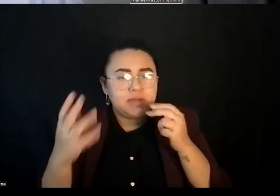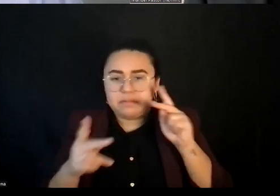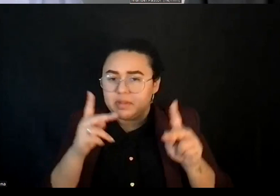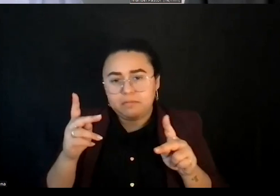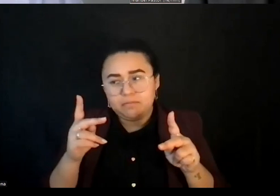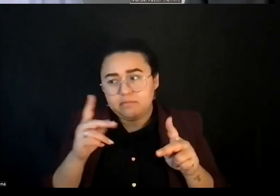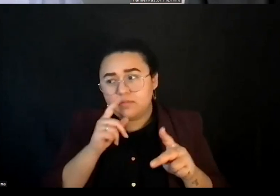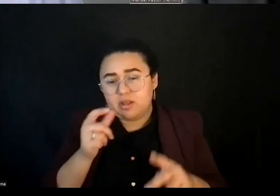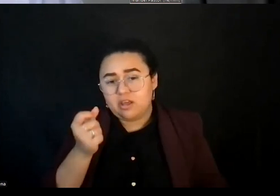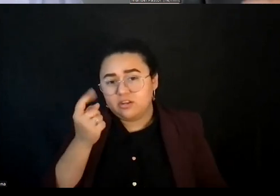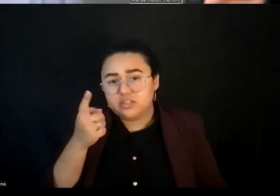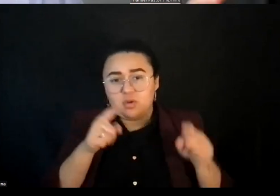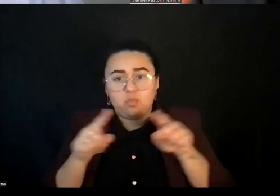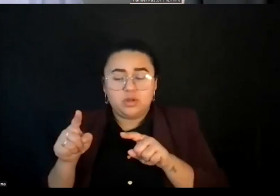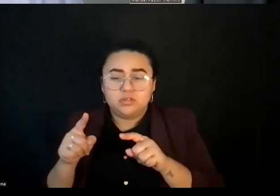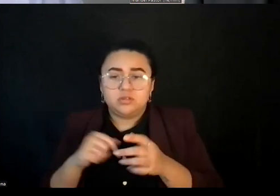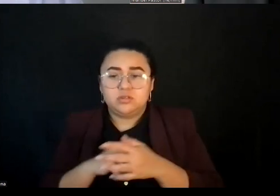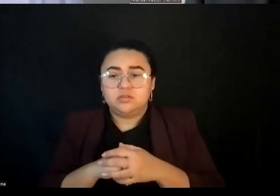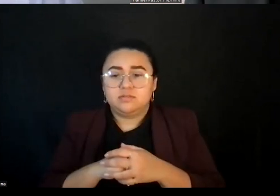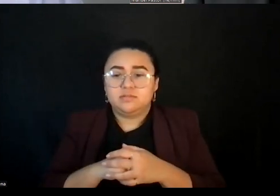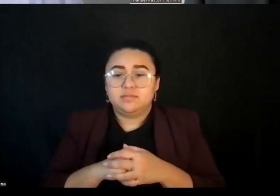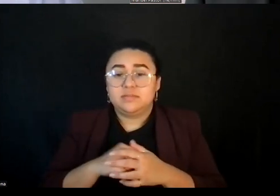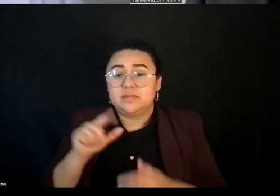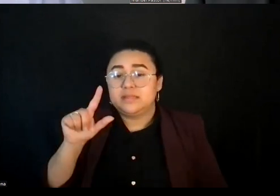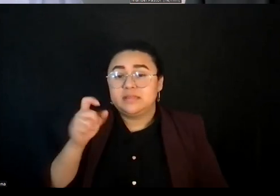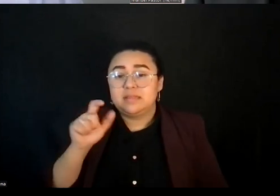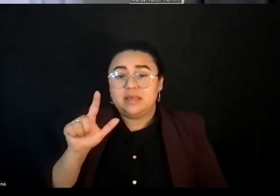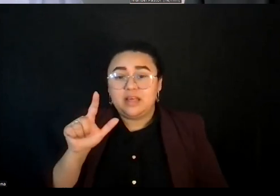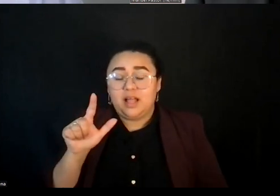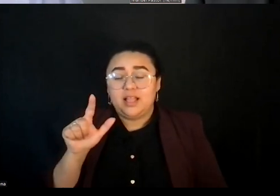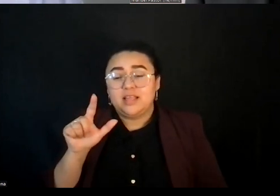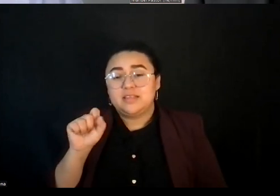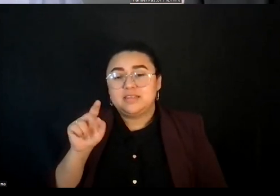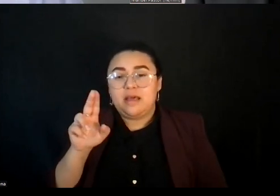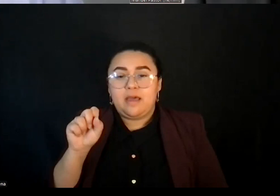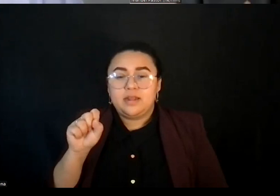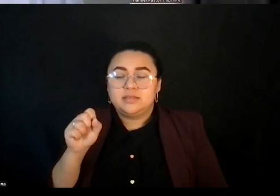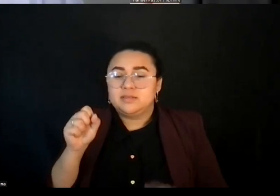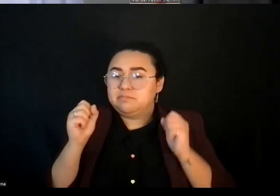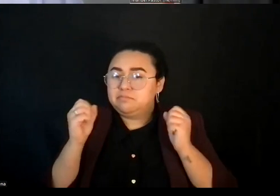understand was going on. The lack of legal status for so many people in the United States, which meant they and